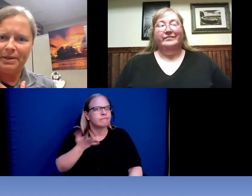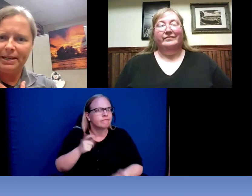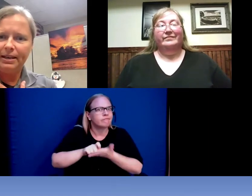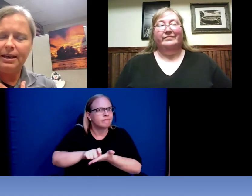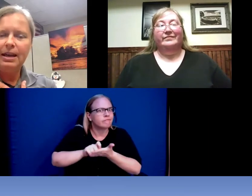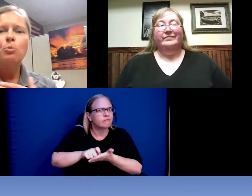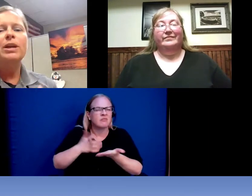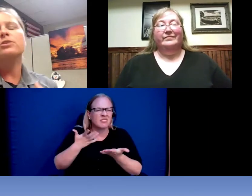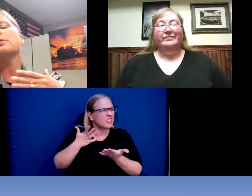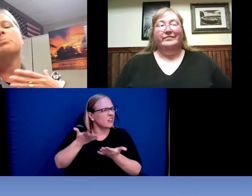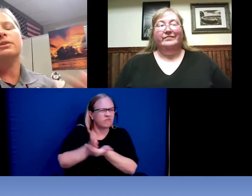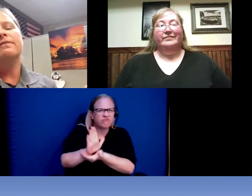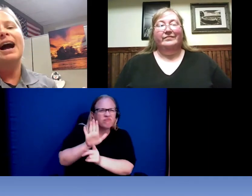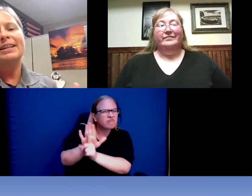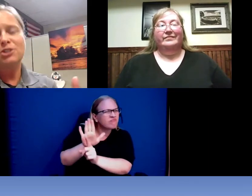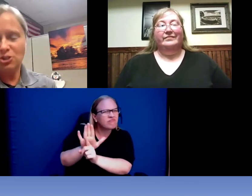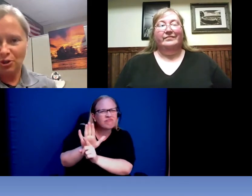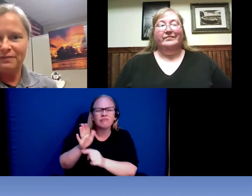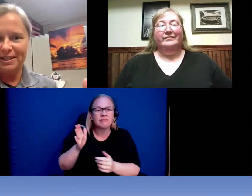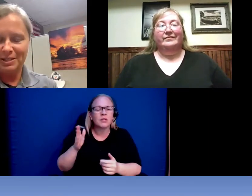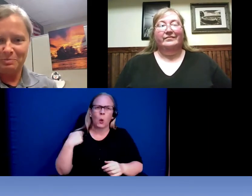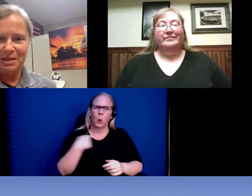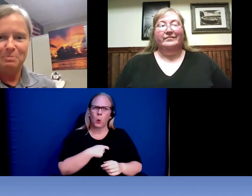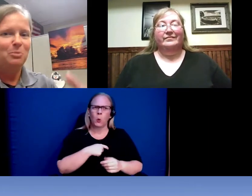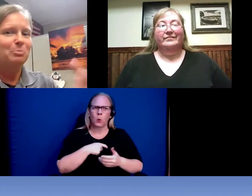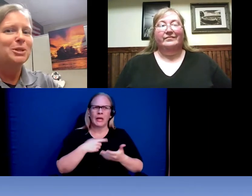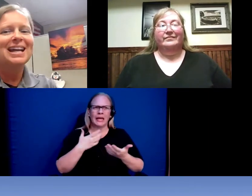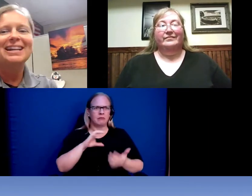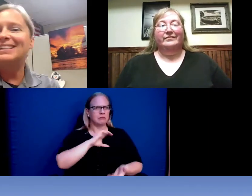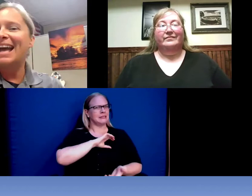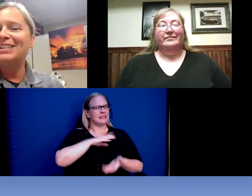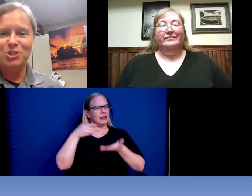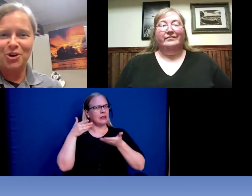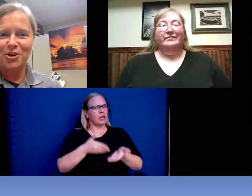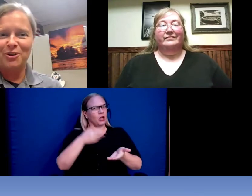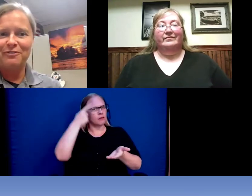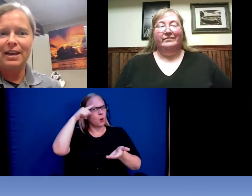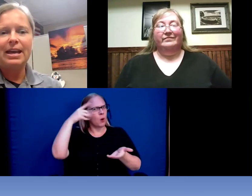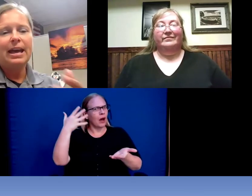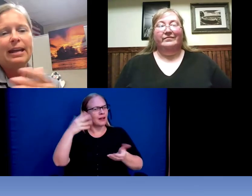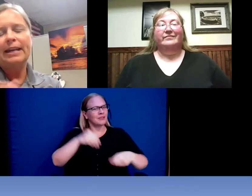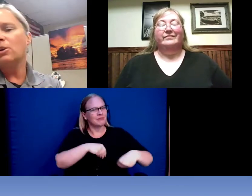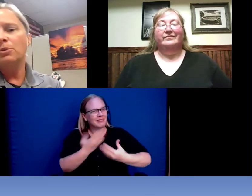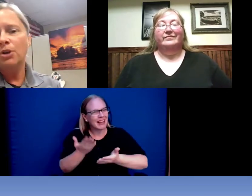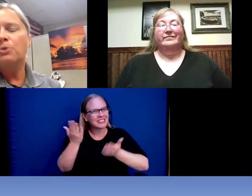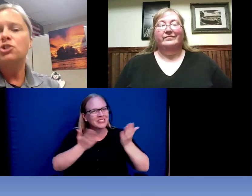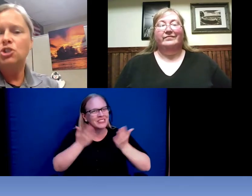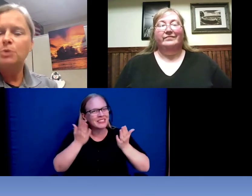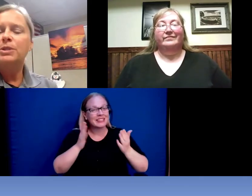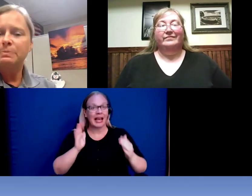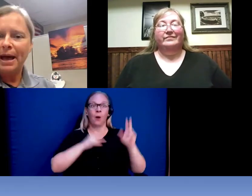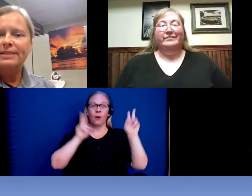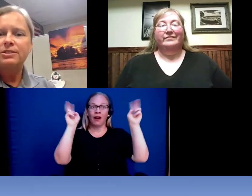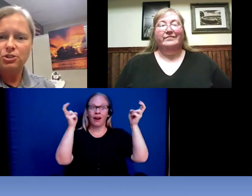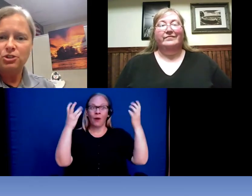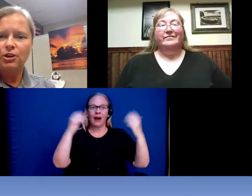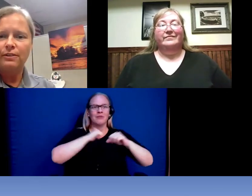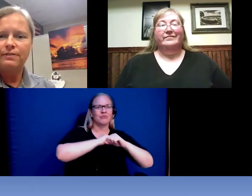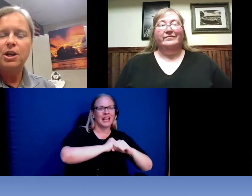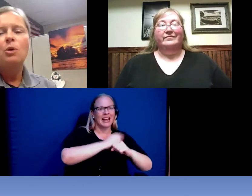. We are to provide service to people. Protect and serve and I don't know that she was best served